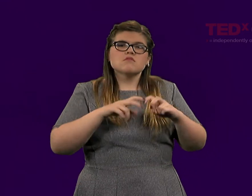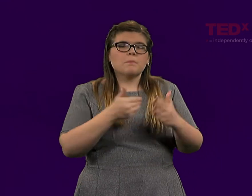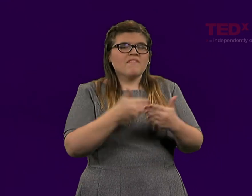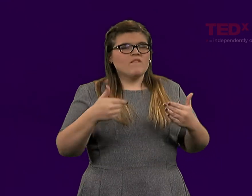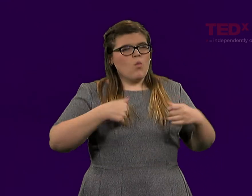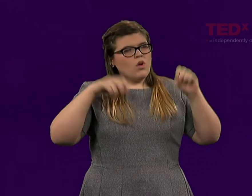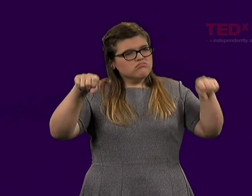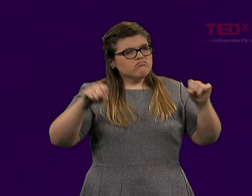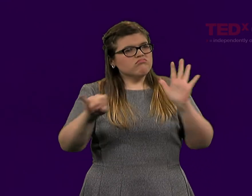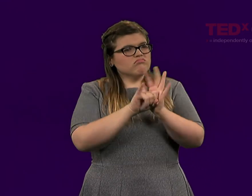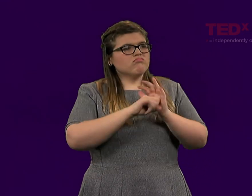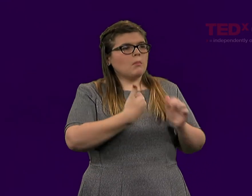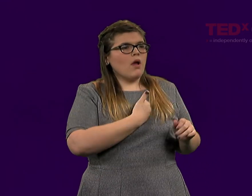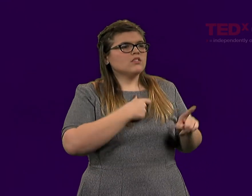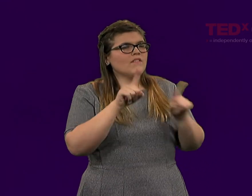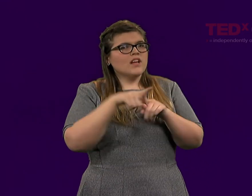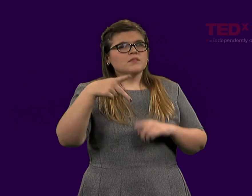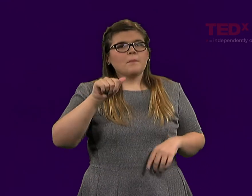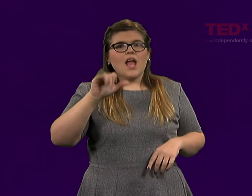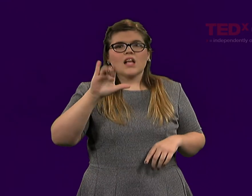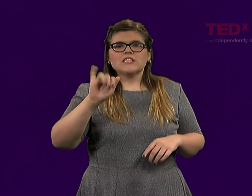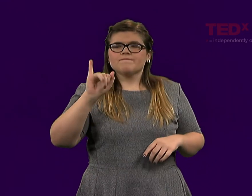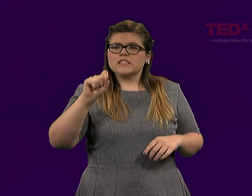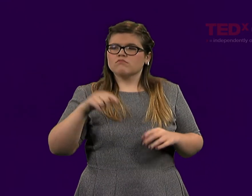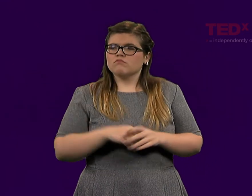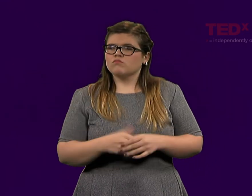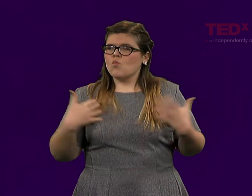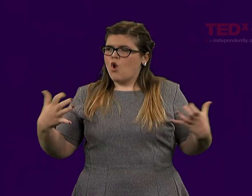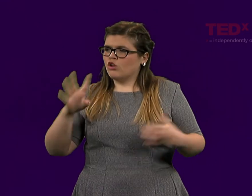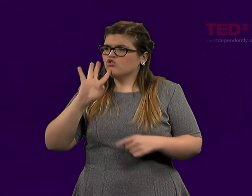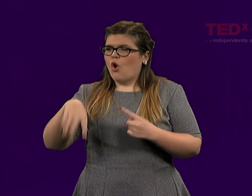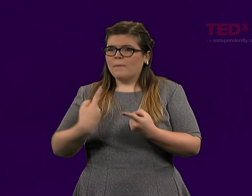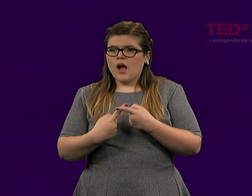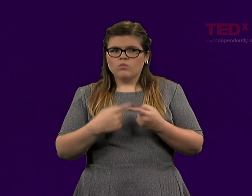my own personal identity as a pacifist. That's what I want to talk about.